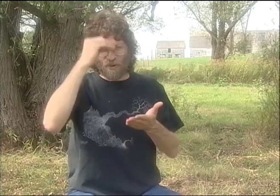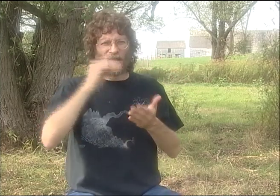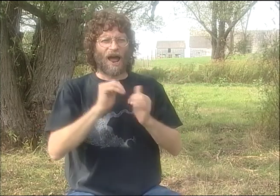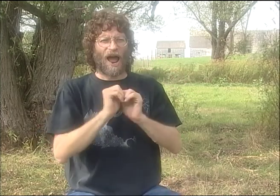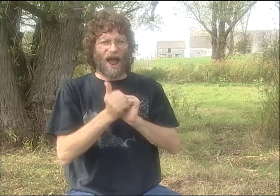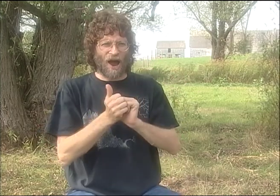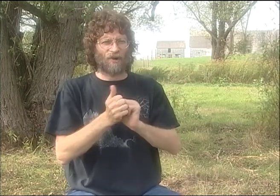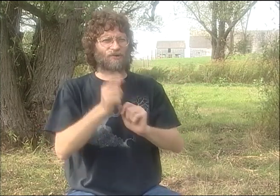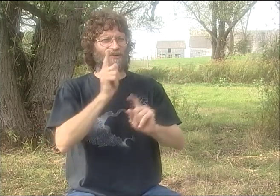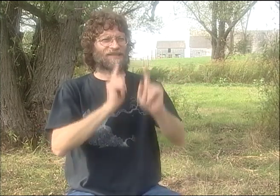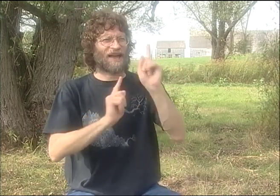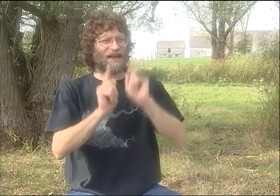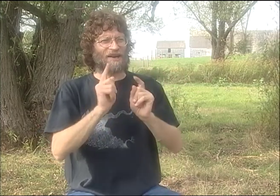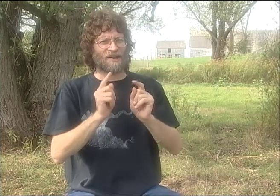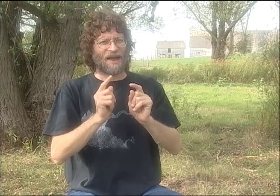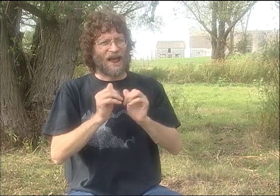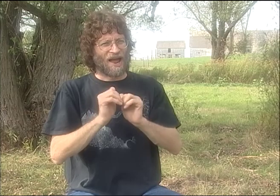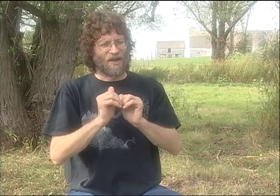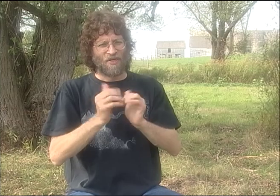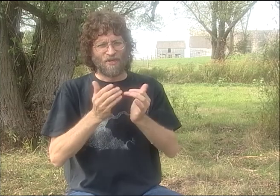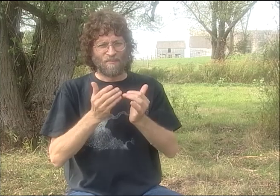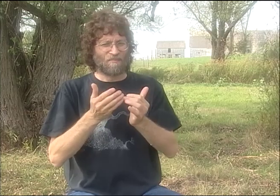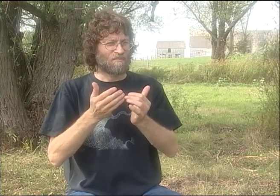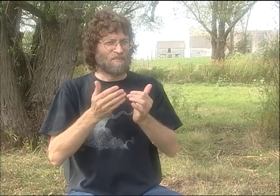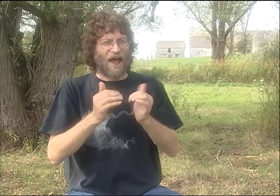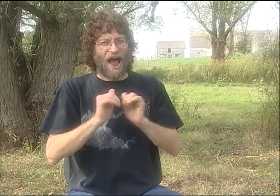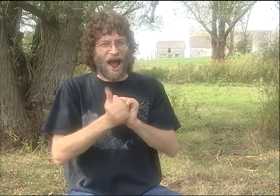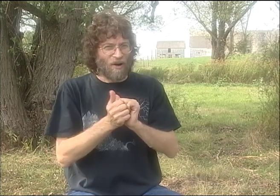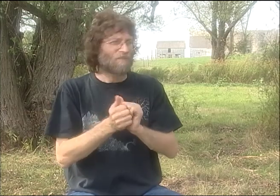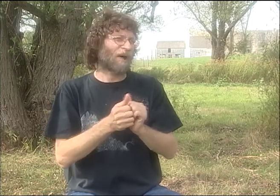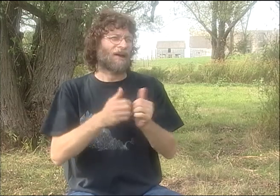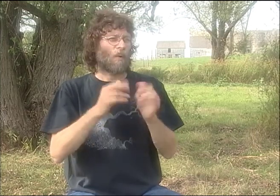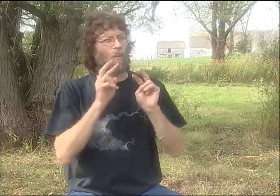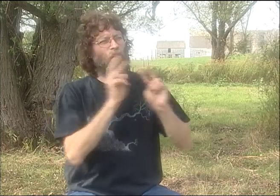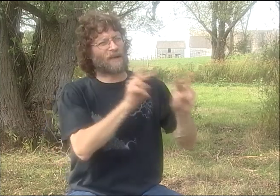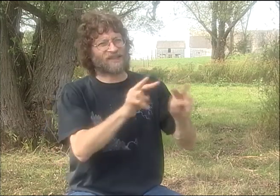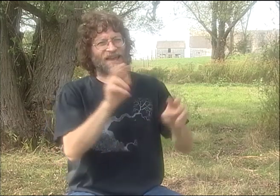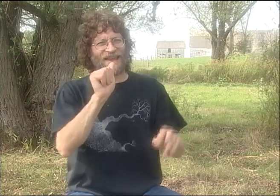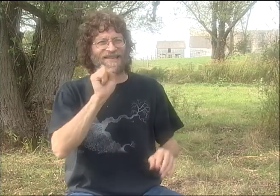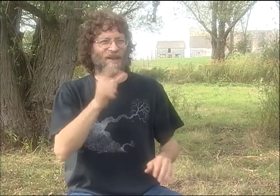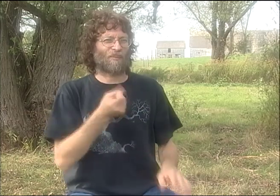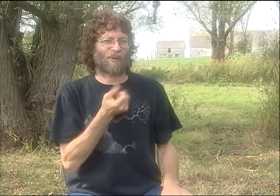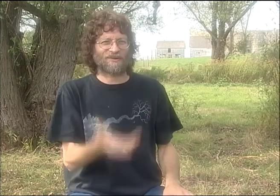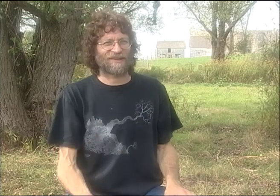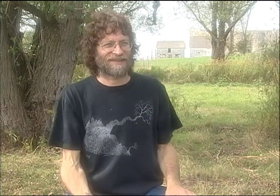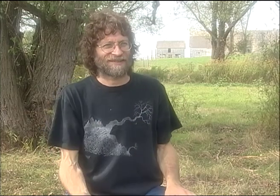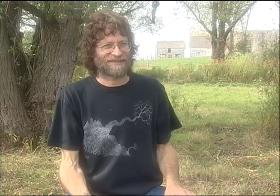MY STYLE, MY SIGNING STYLE-- FROM HANGING OUT WITH PETER FOR SO MANY YEARS.